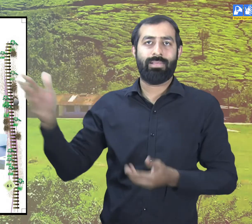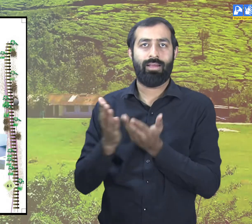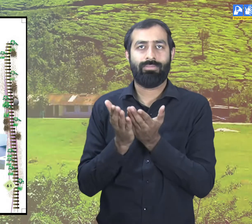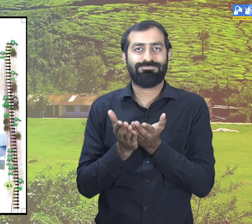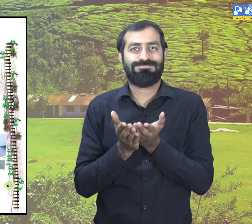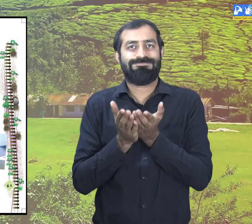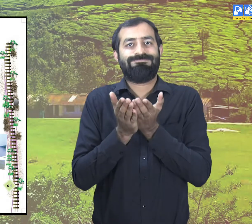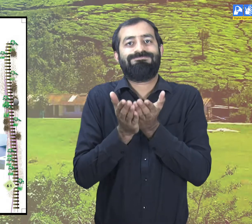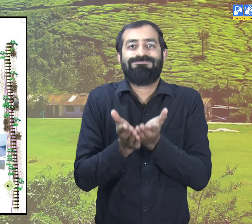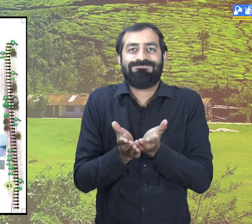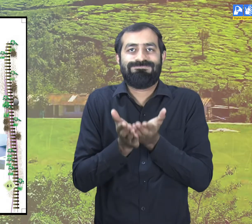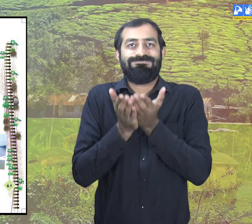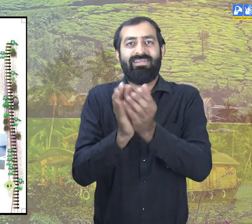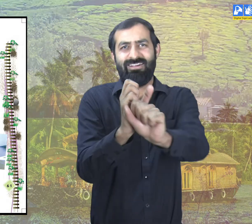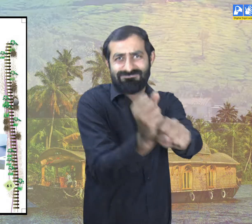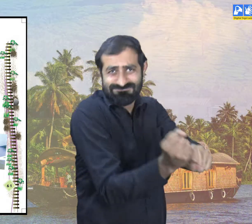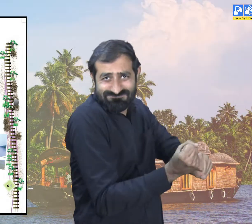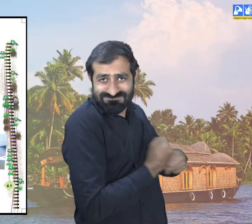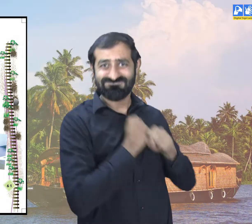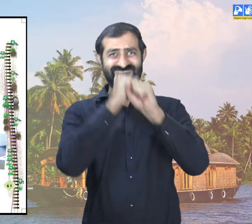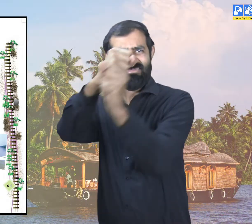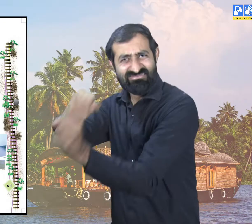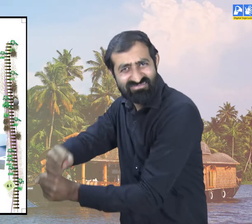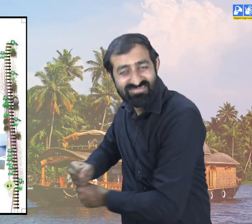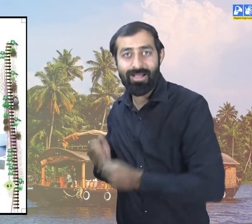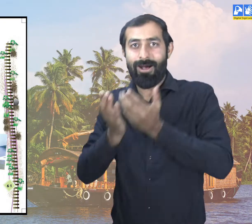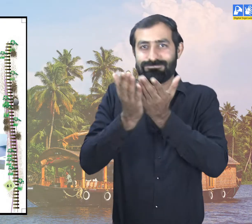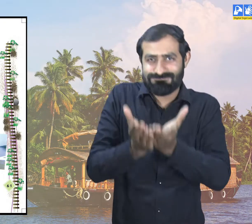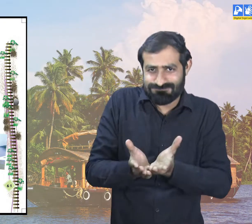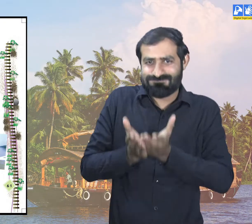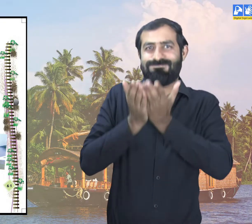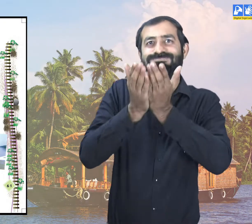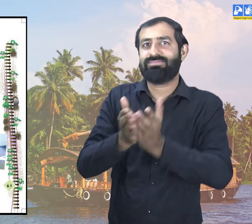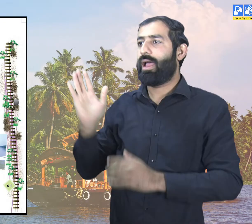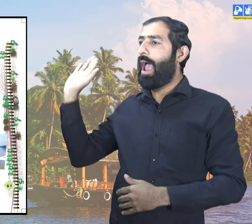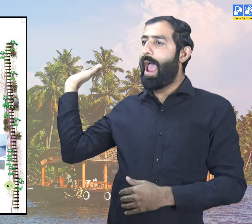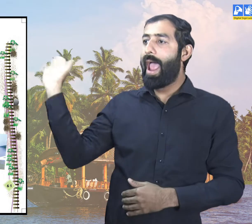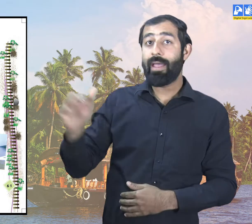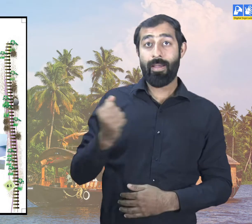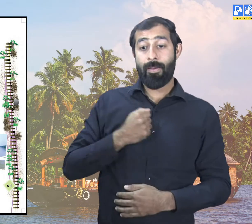Just then I saw a boat coming.